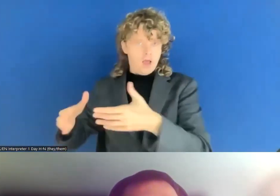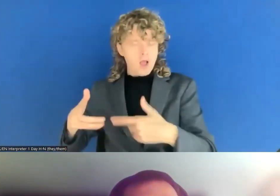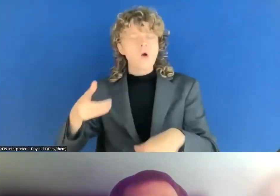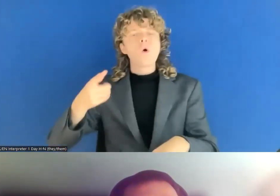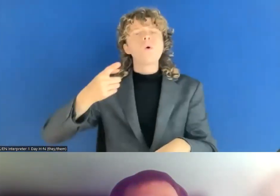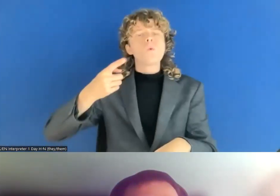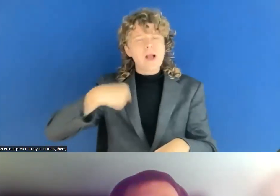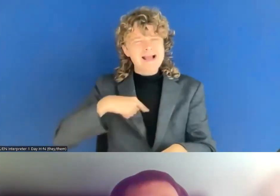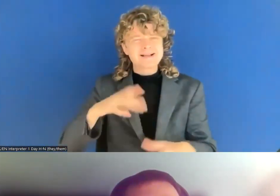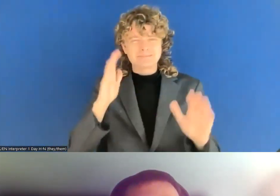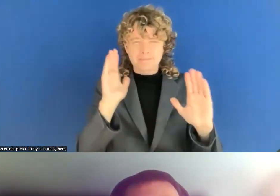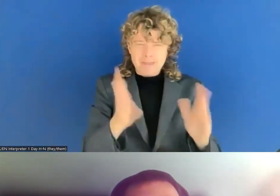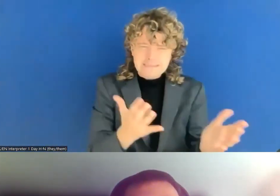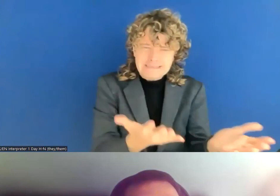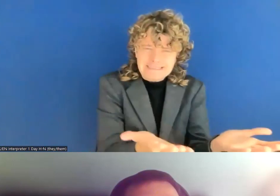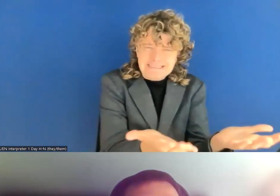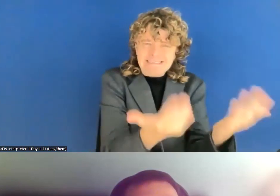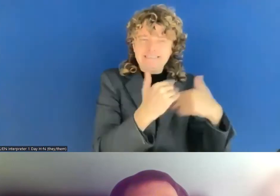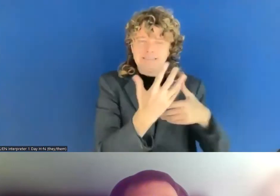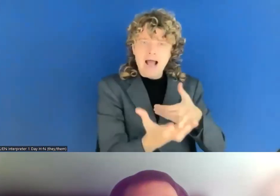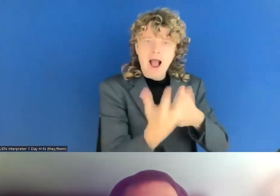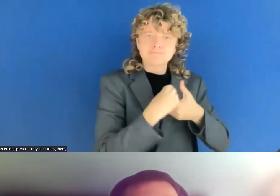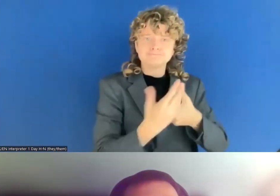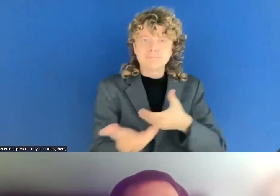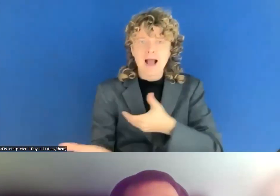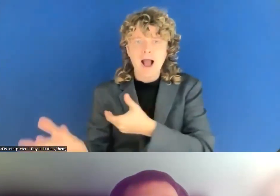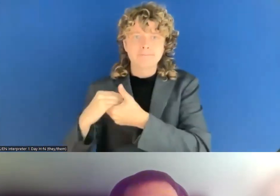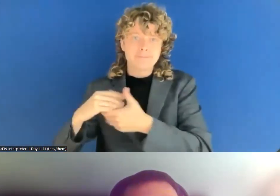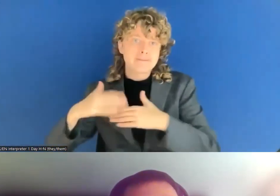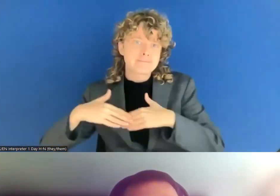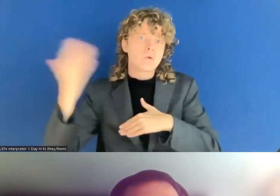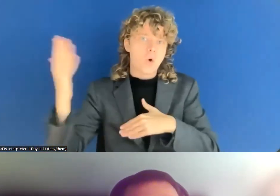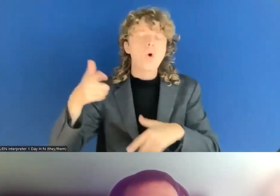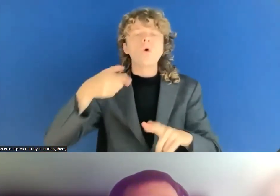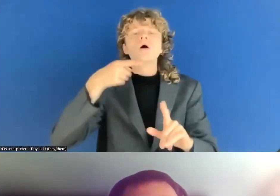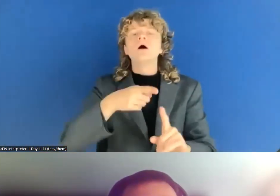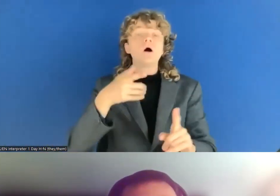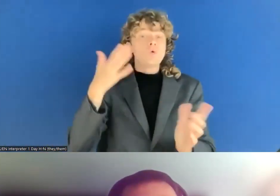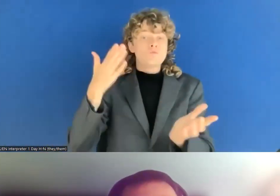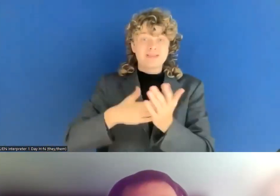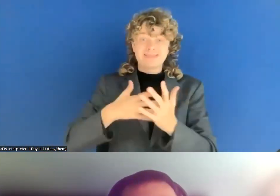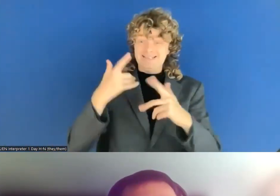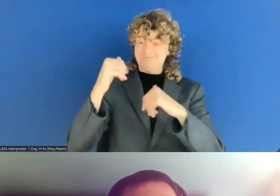we need to make it more easy for for also other companies to use end user testing more.